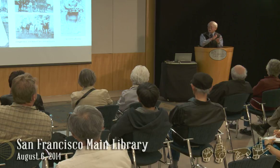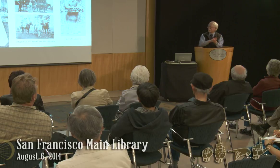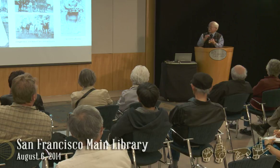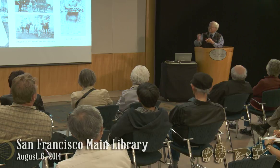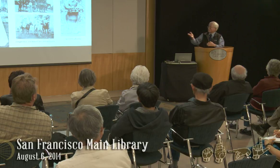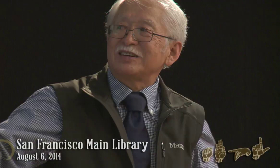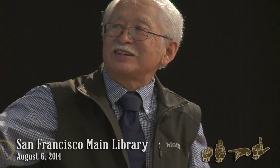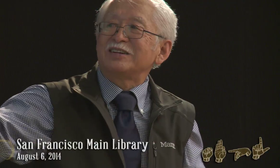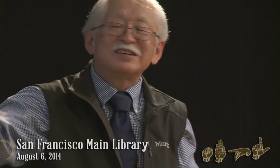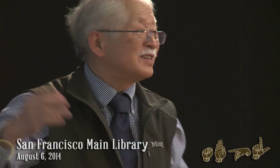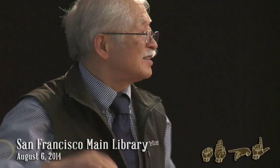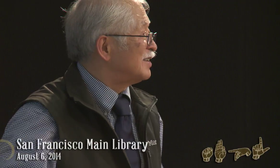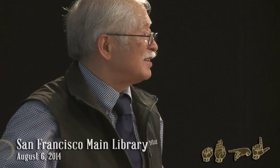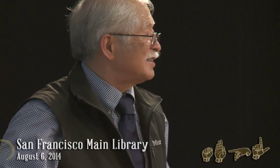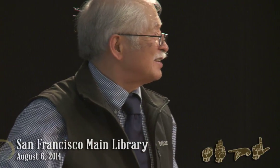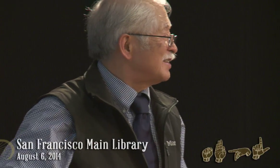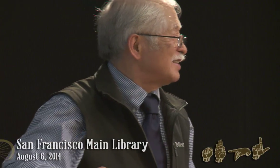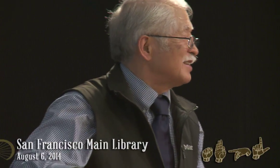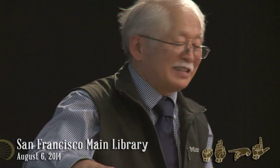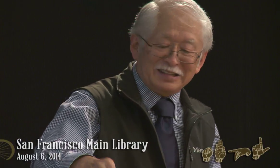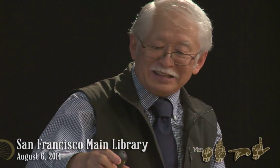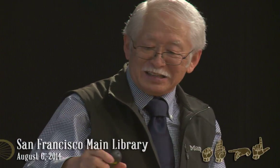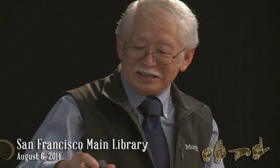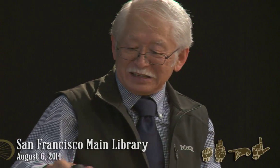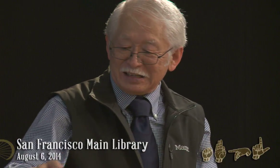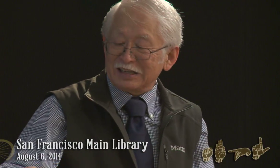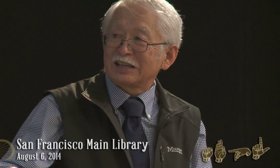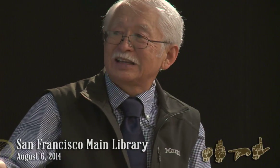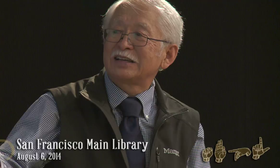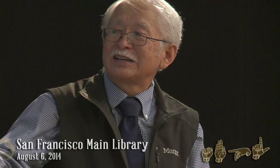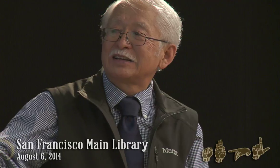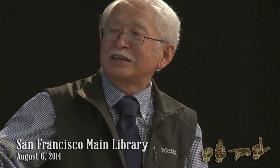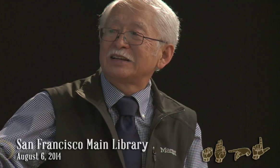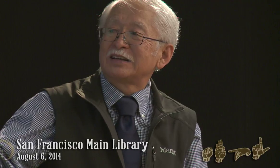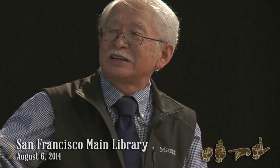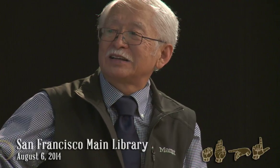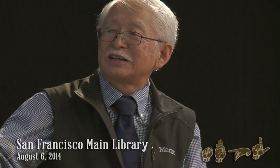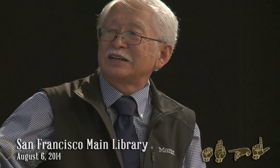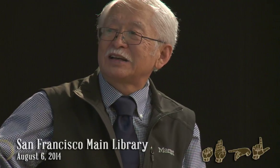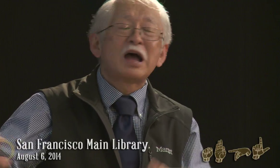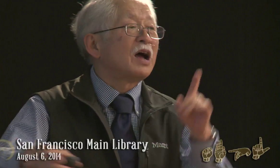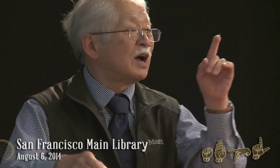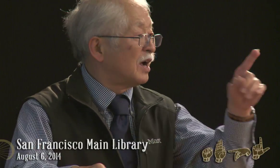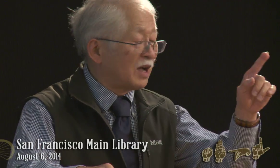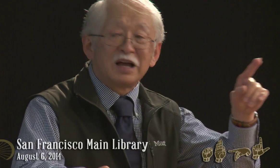and was able to establish a school there.